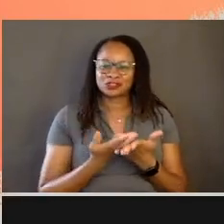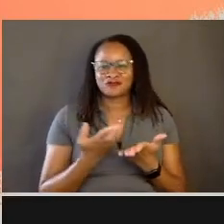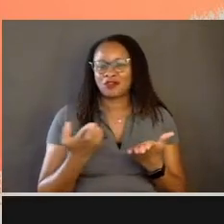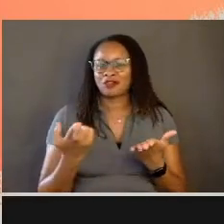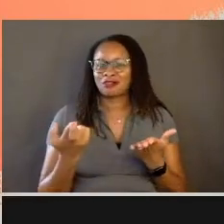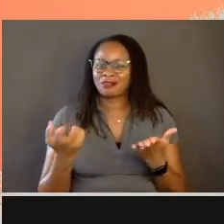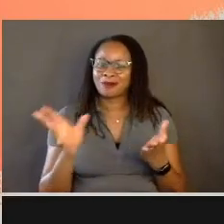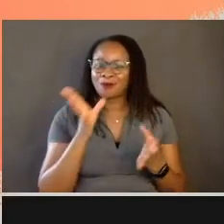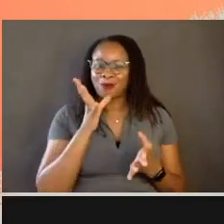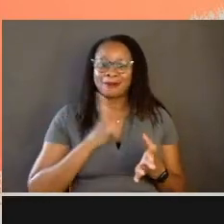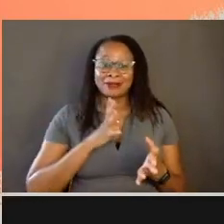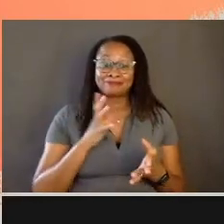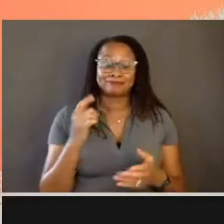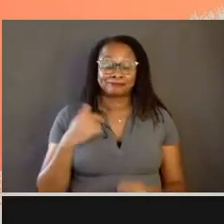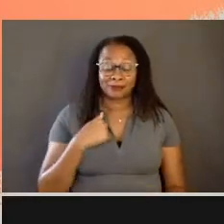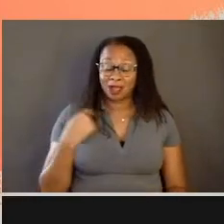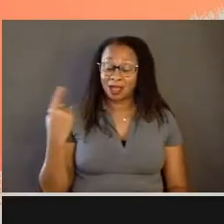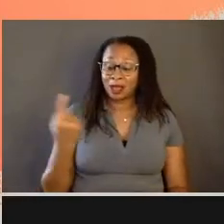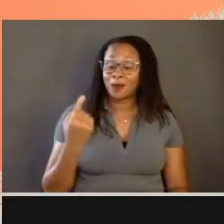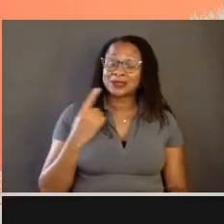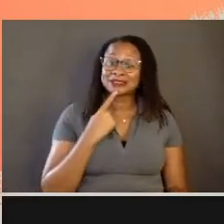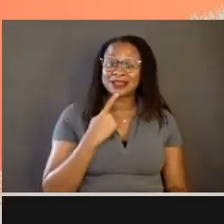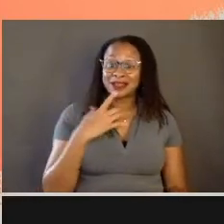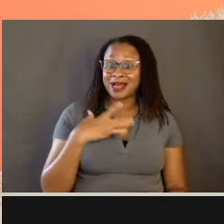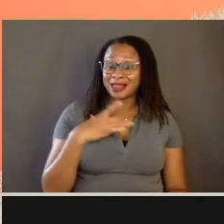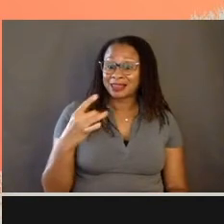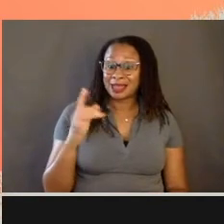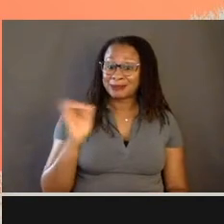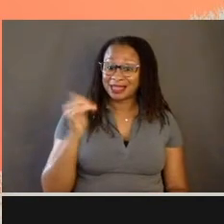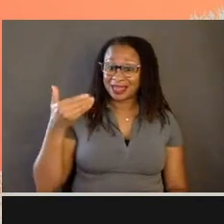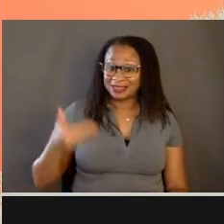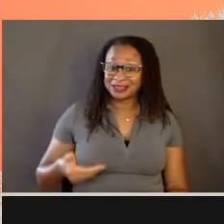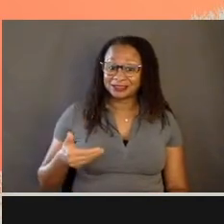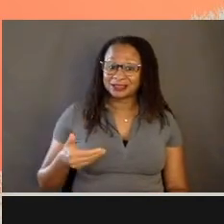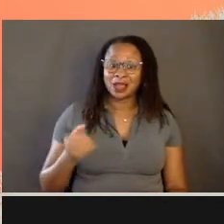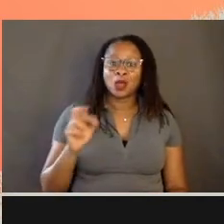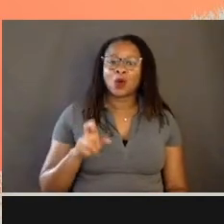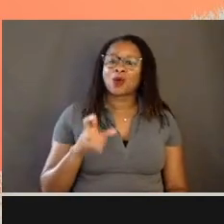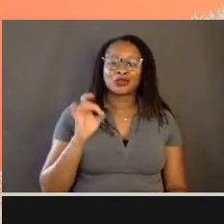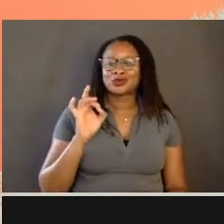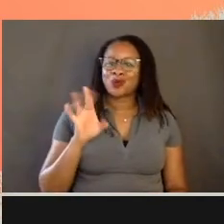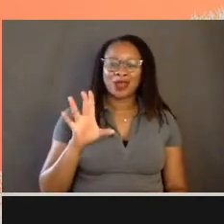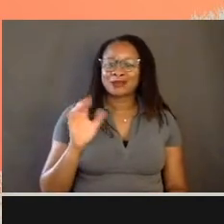I always say, you either like me like this or you don't like me at all